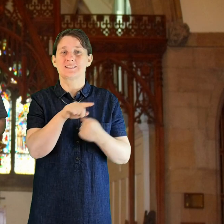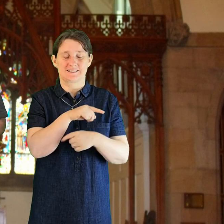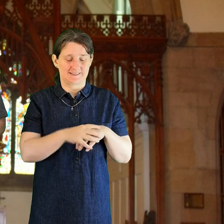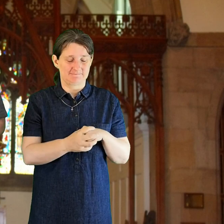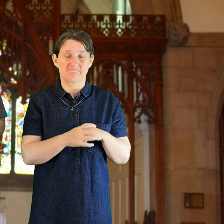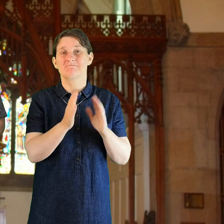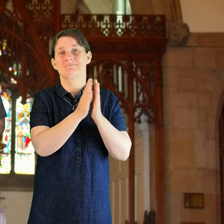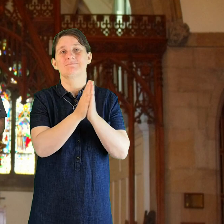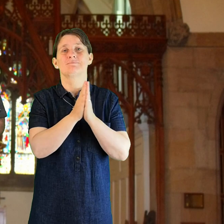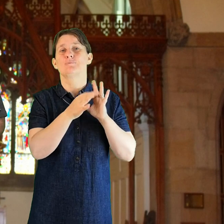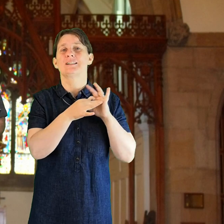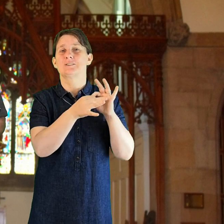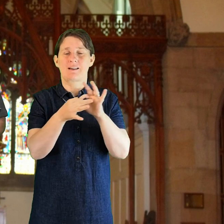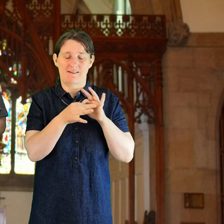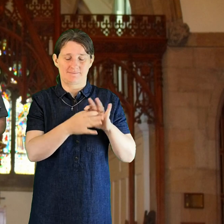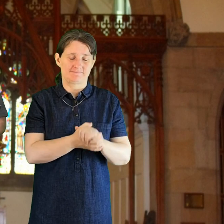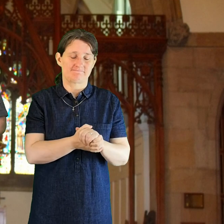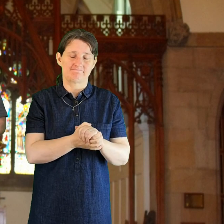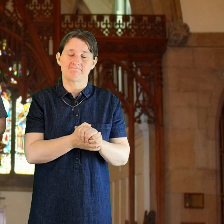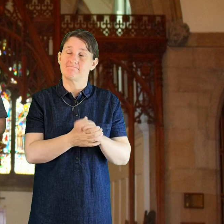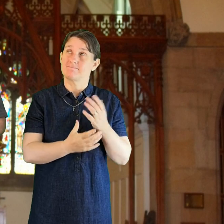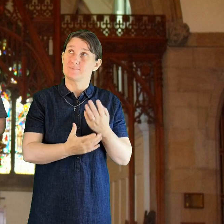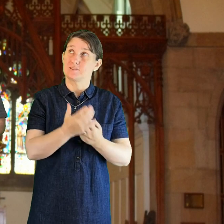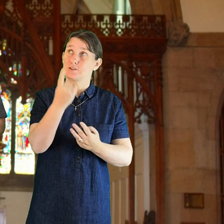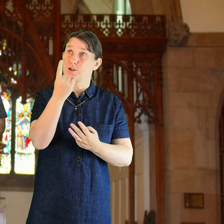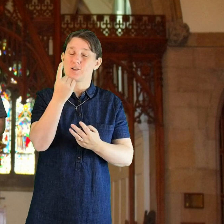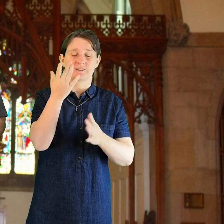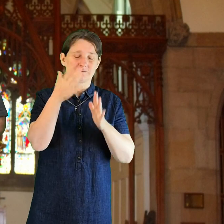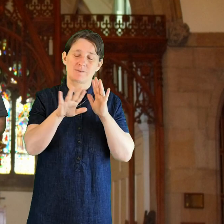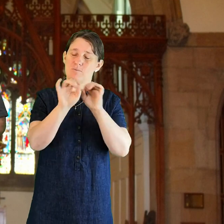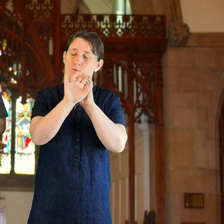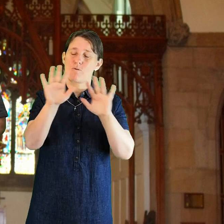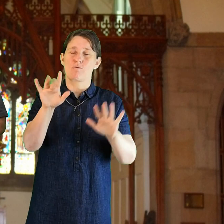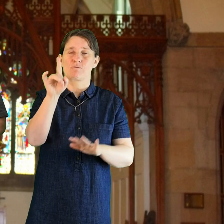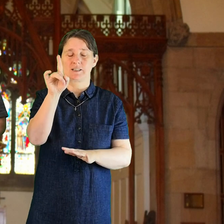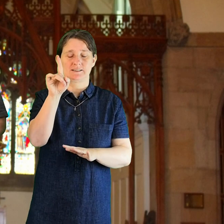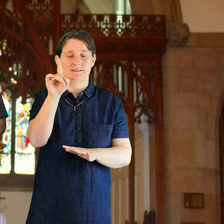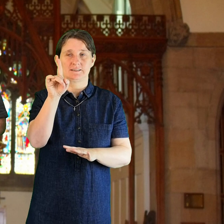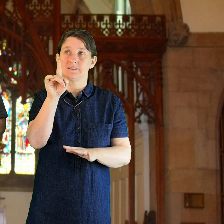God of glory, by the raising of your son